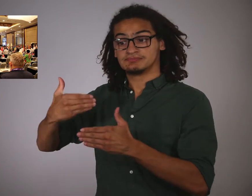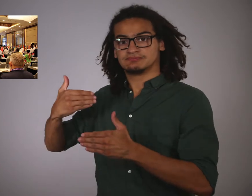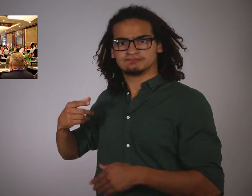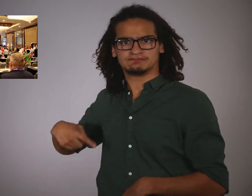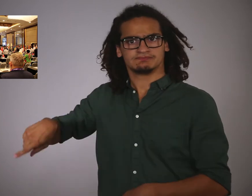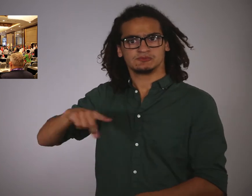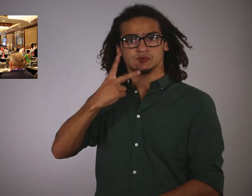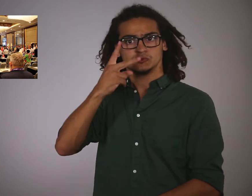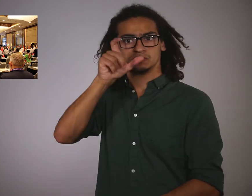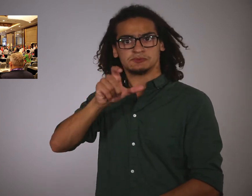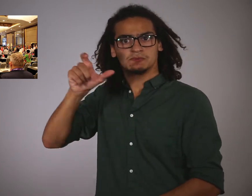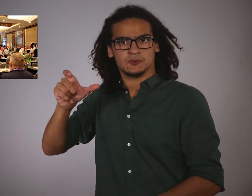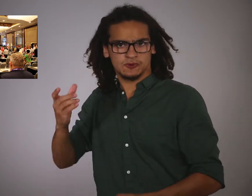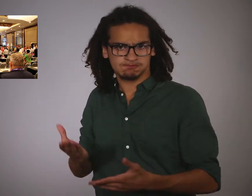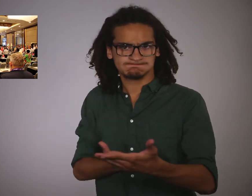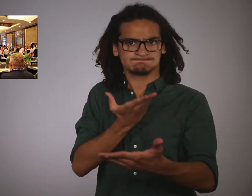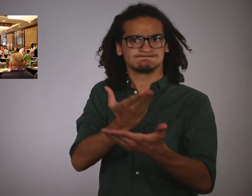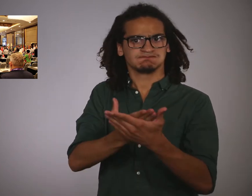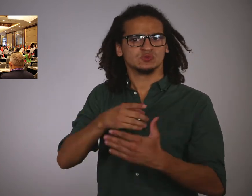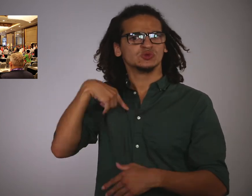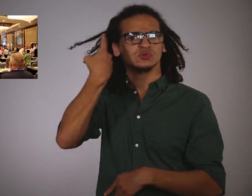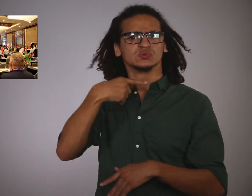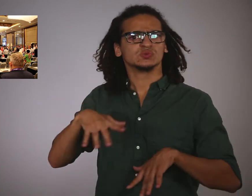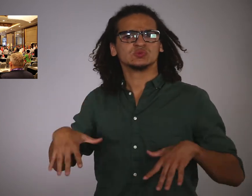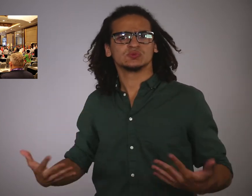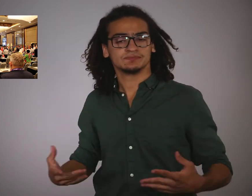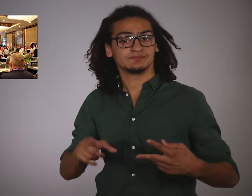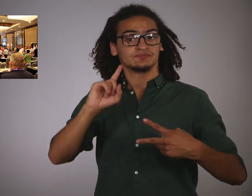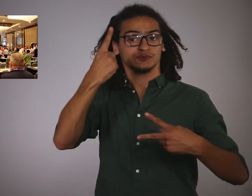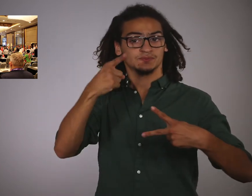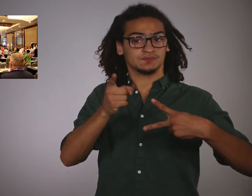Originally two people ran for the president position